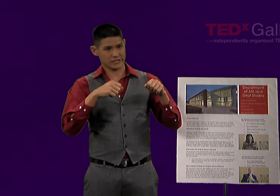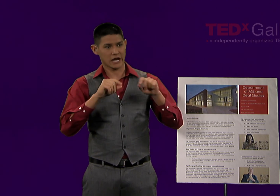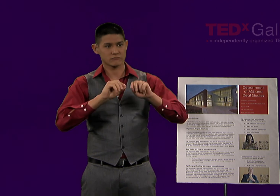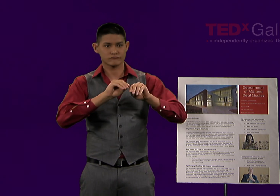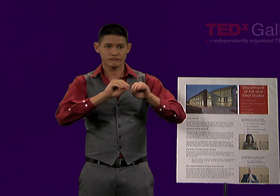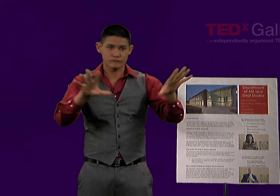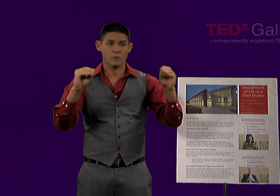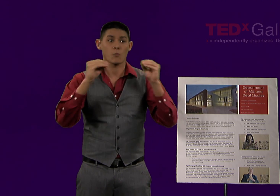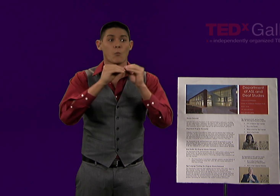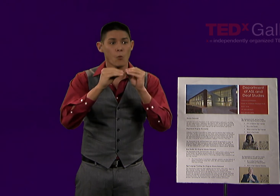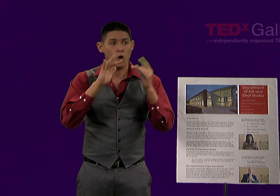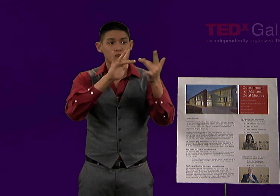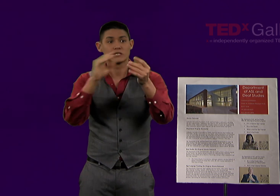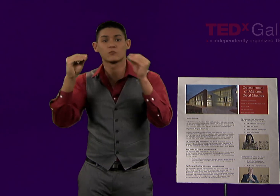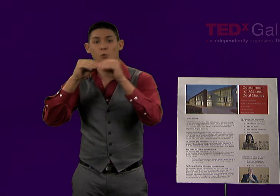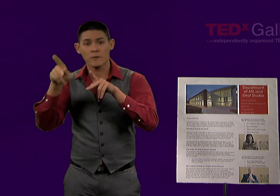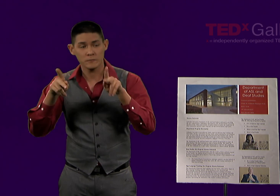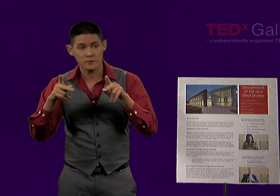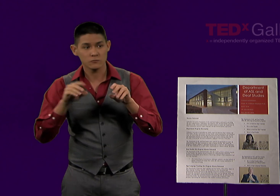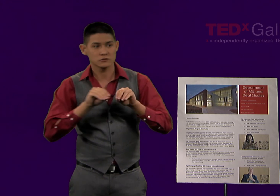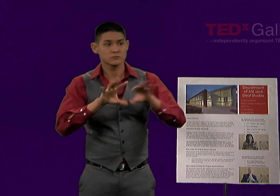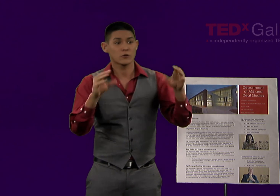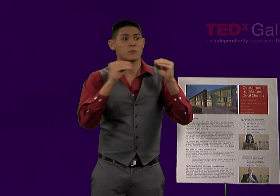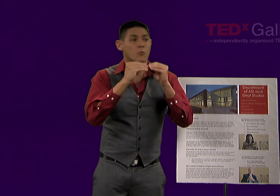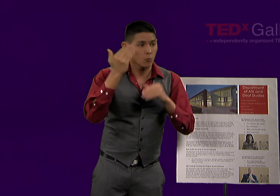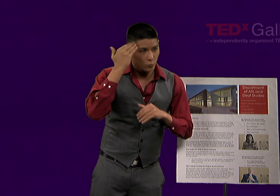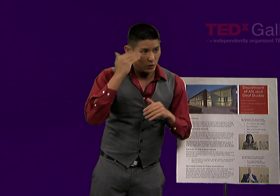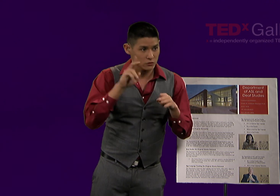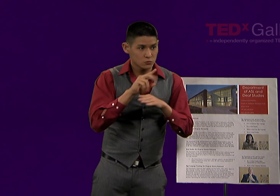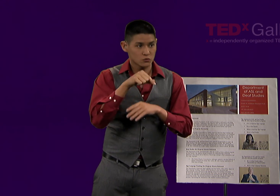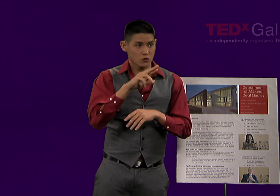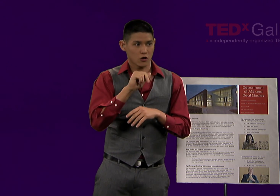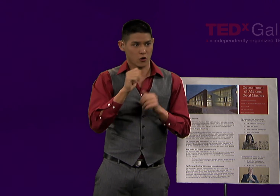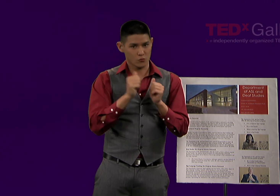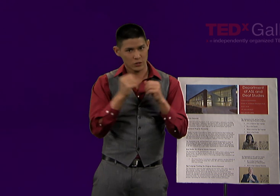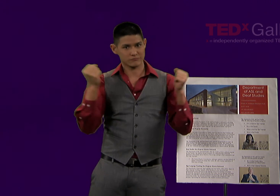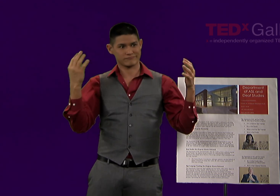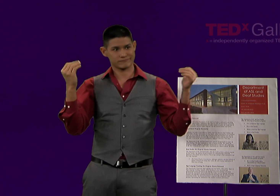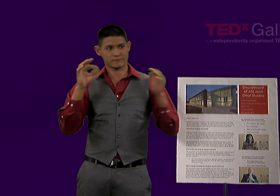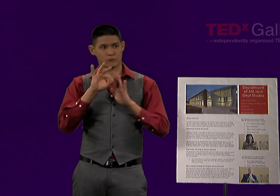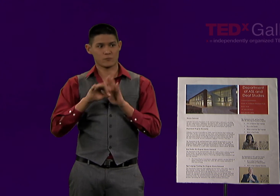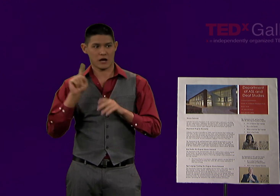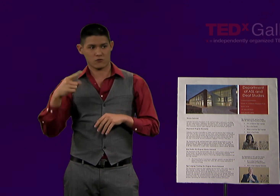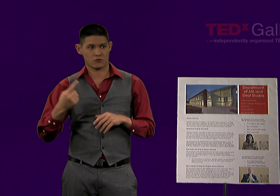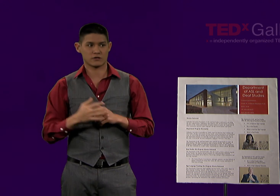to make all of our information more accessible and more widely dispersed in our native language of ASL.